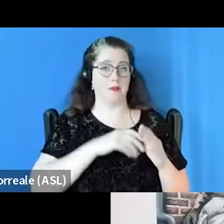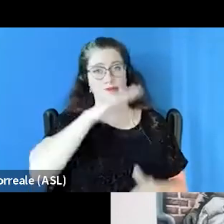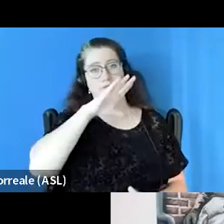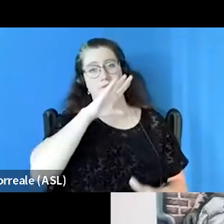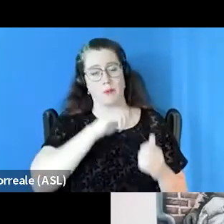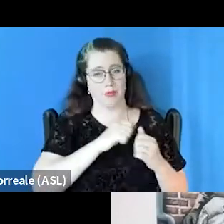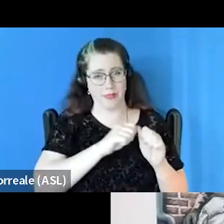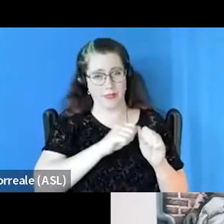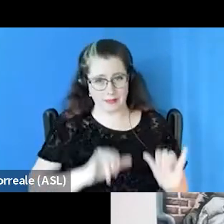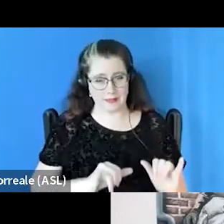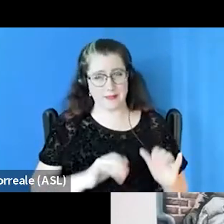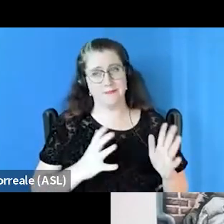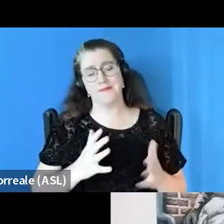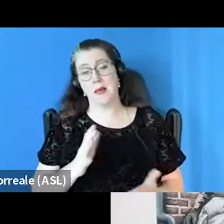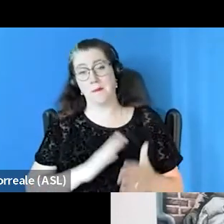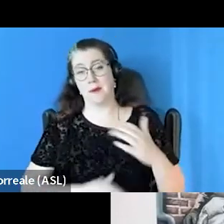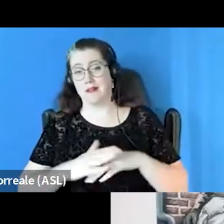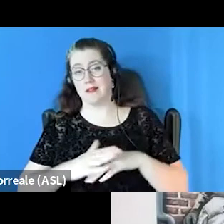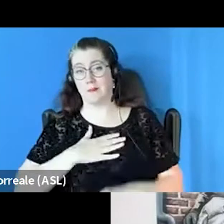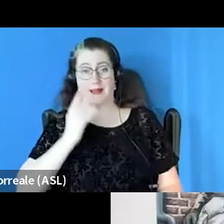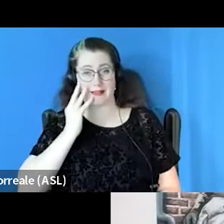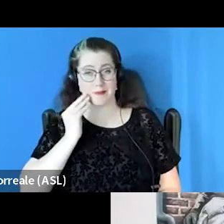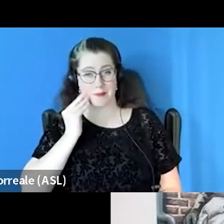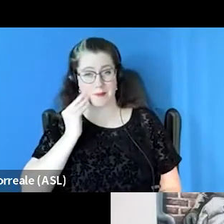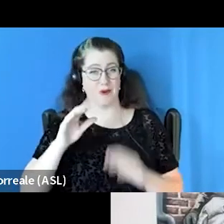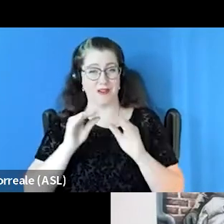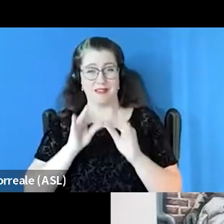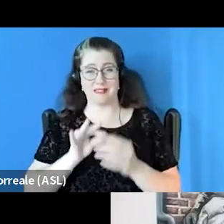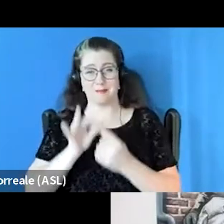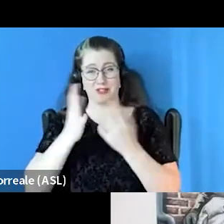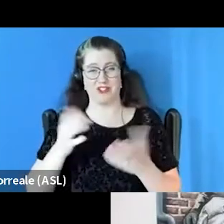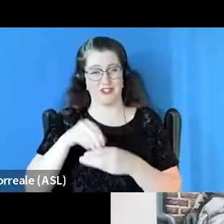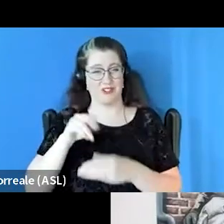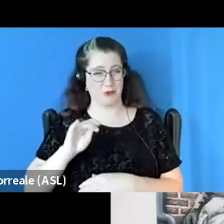Based on my experience over time in housing, and especially here in New York, it's a combination of both,